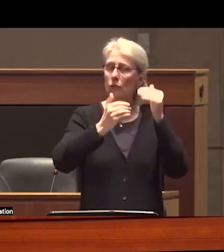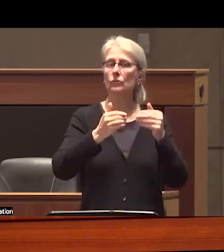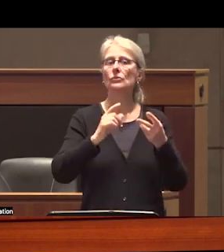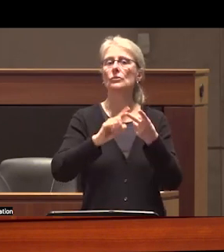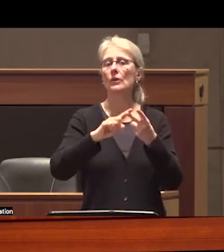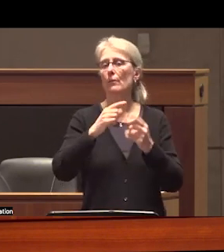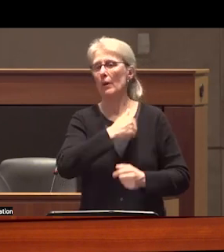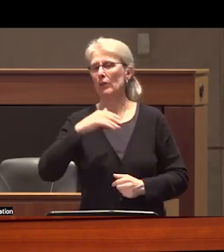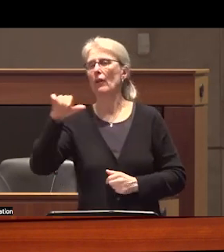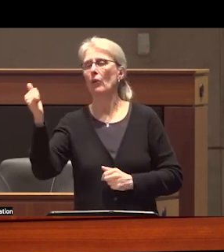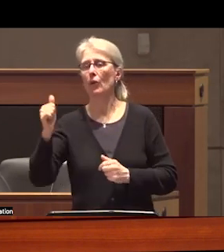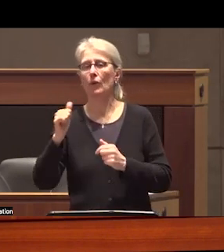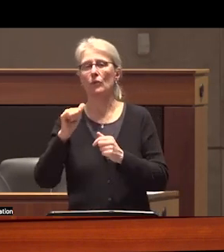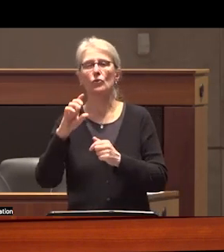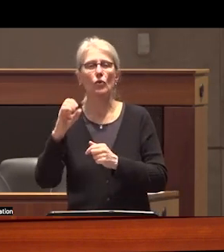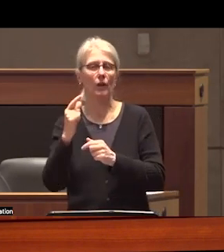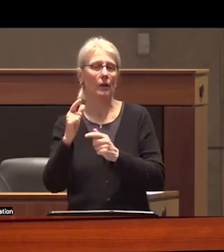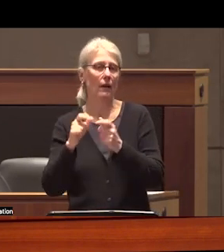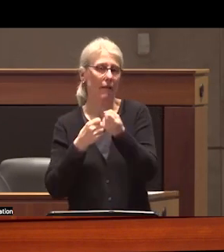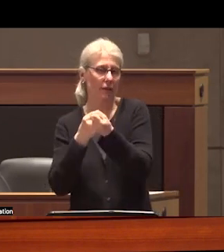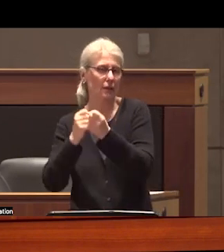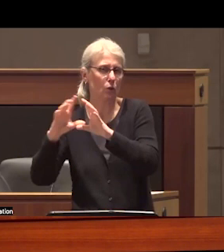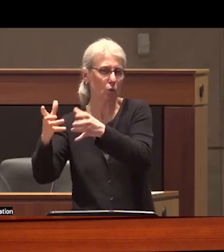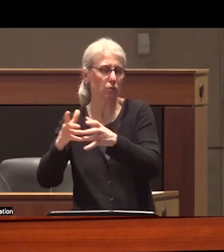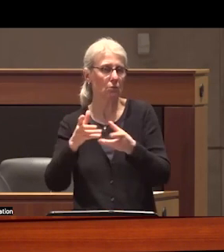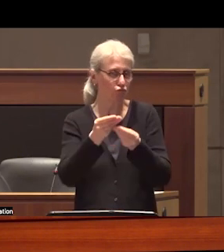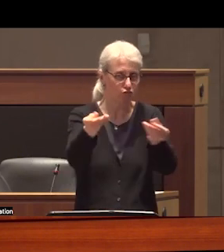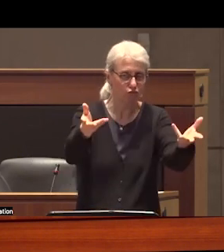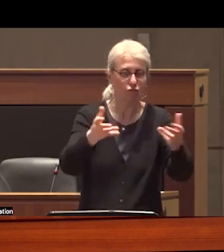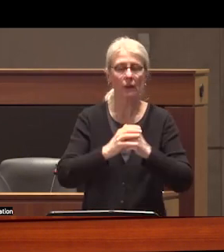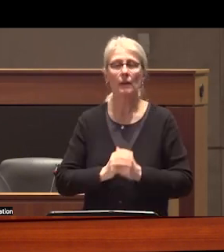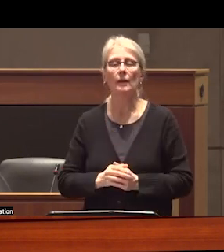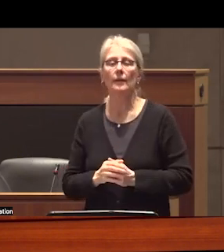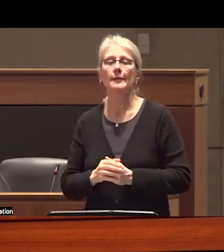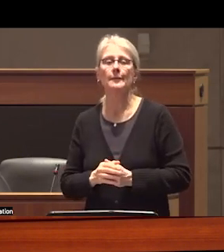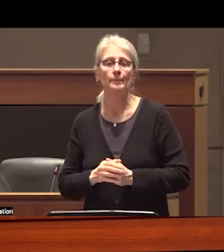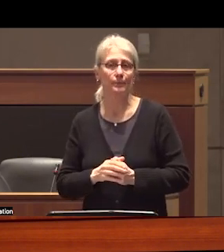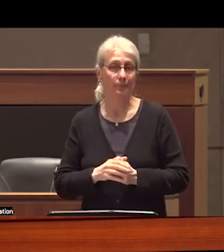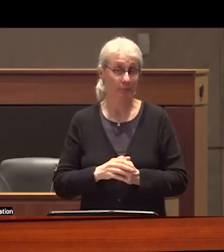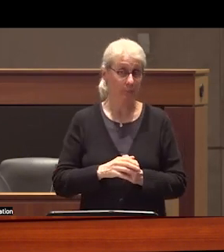another local drug user advocacy group descriptive results were being systematically tracked and at